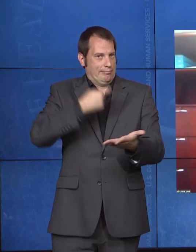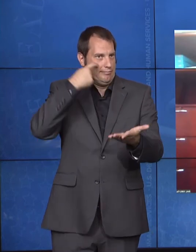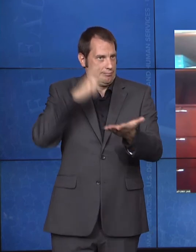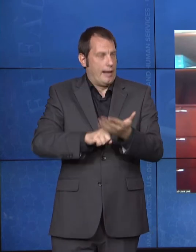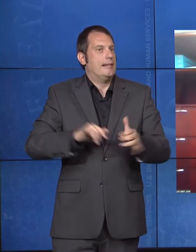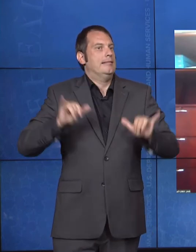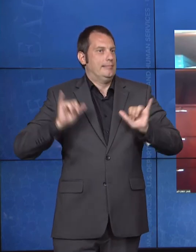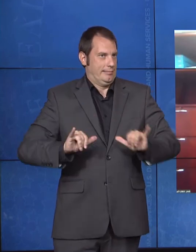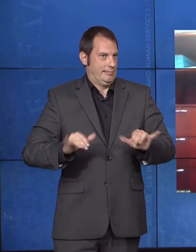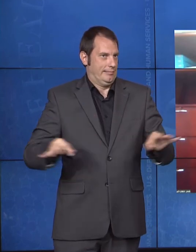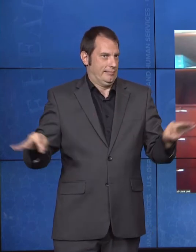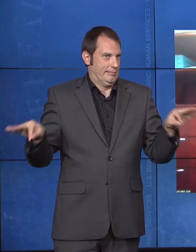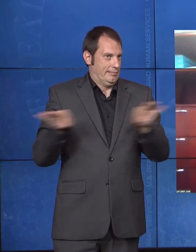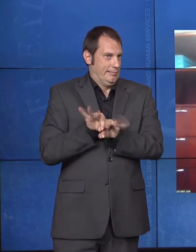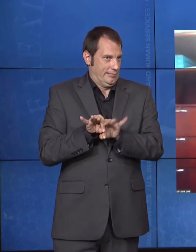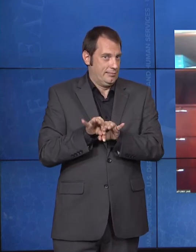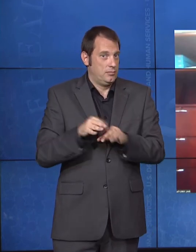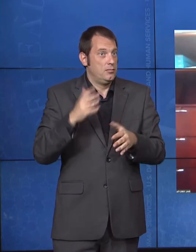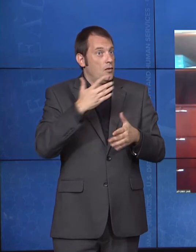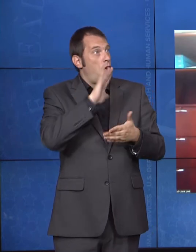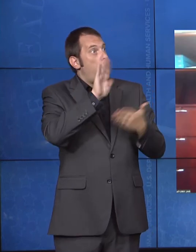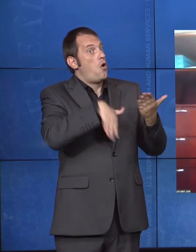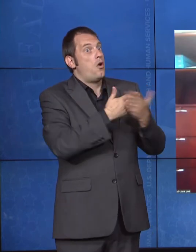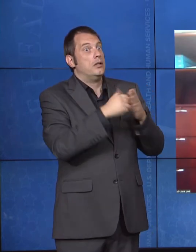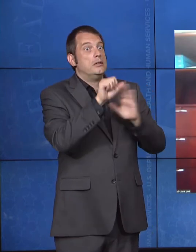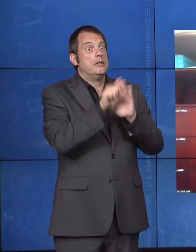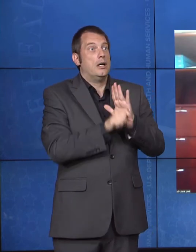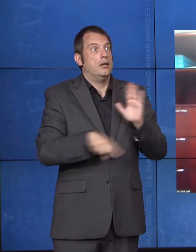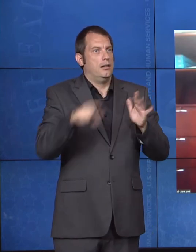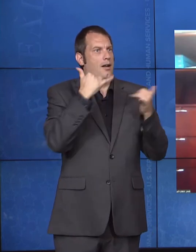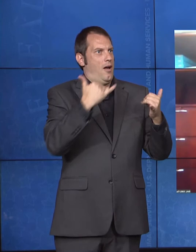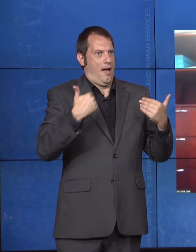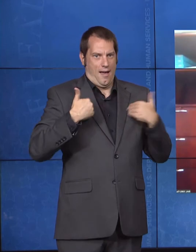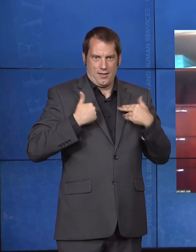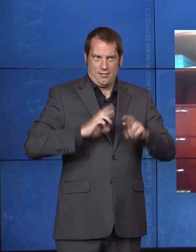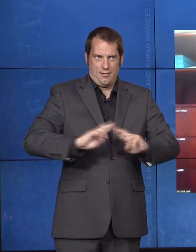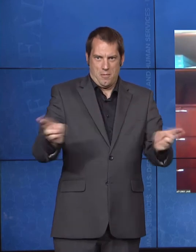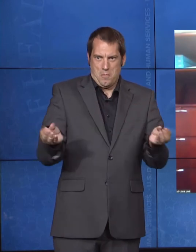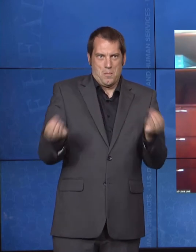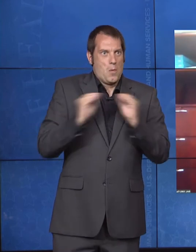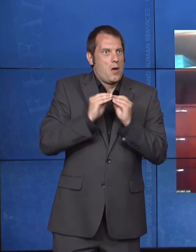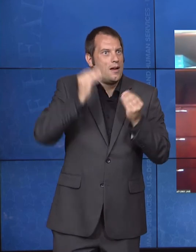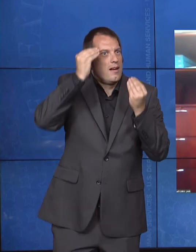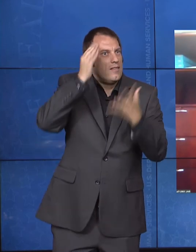much more complete data sets into CMS. That can be leveraged, I think, to inform future